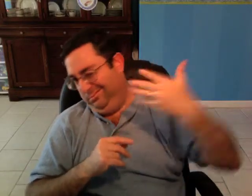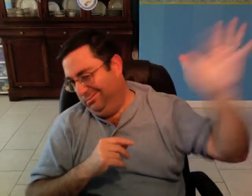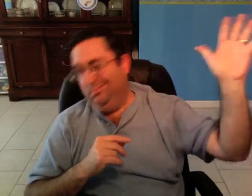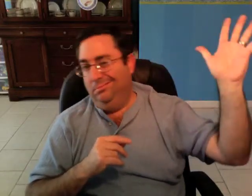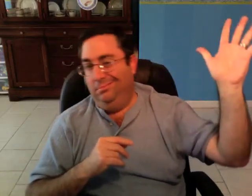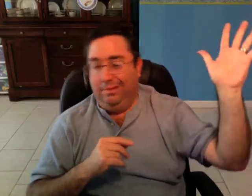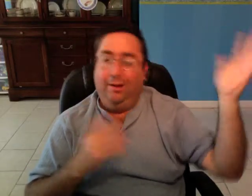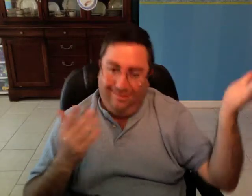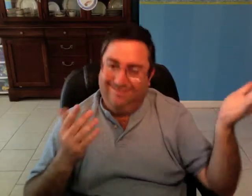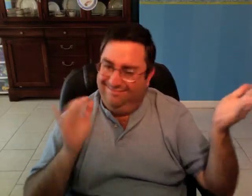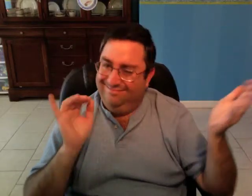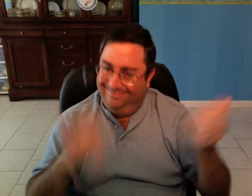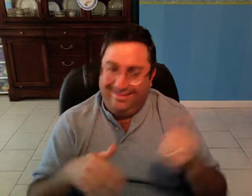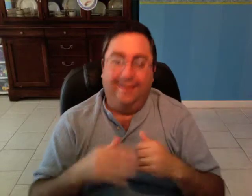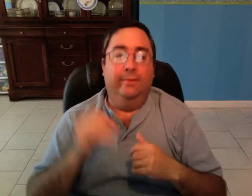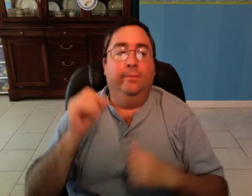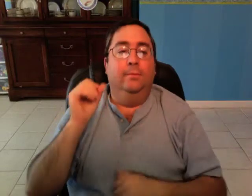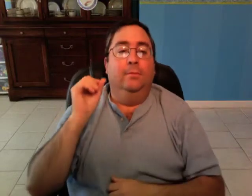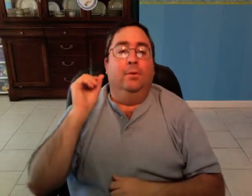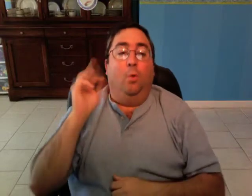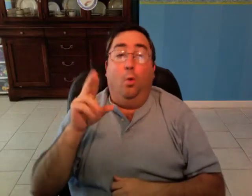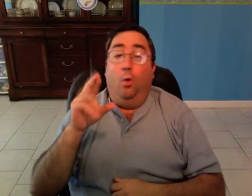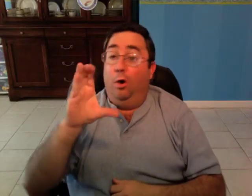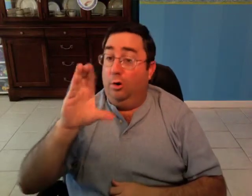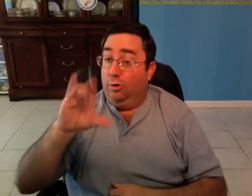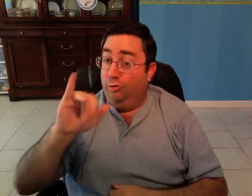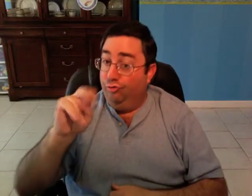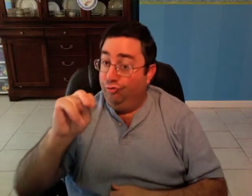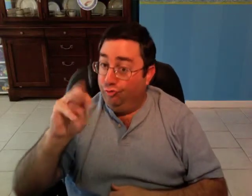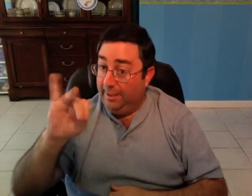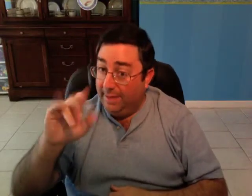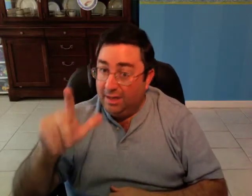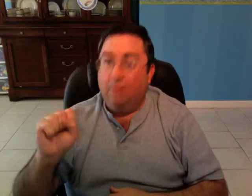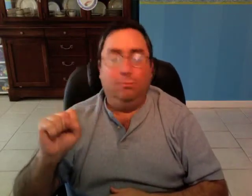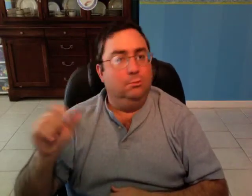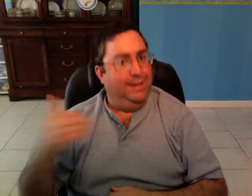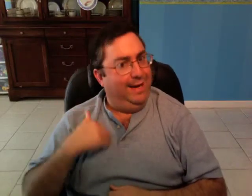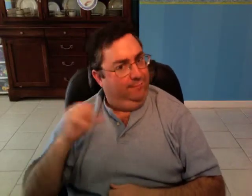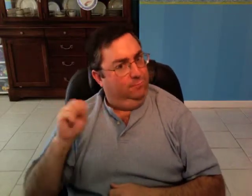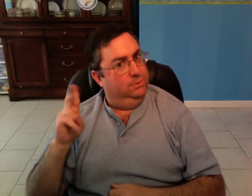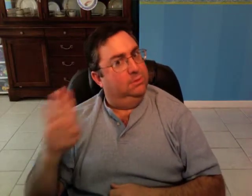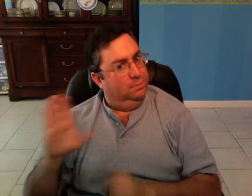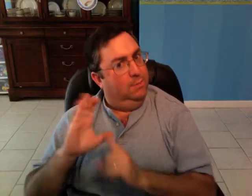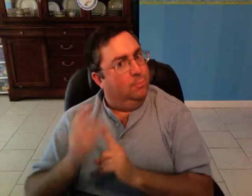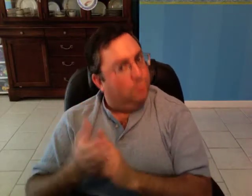Criminals also have a subculture.